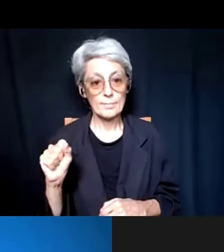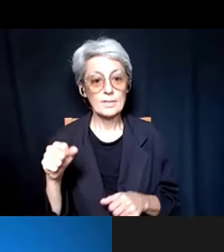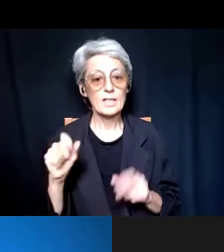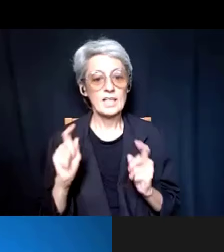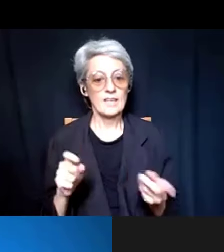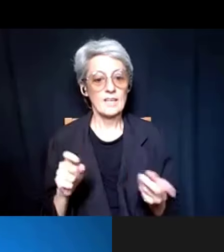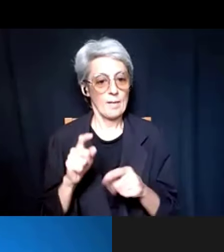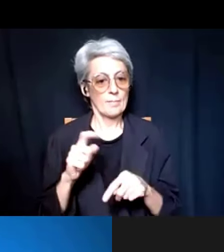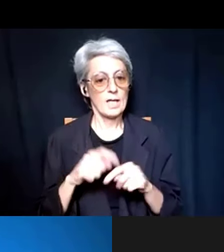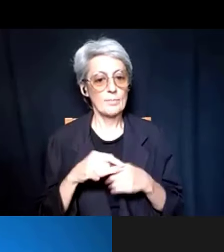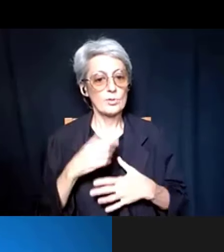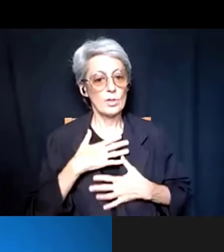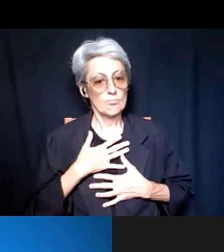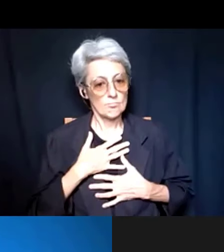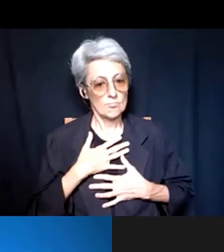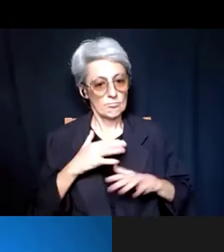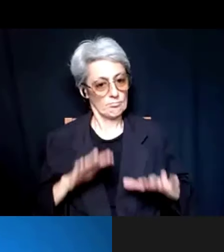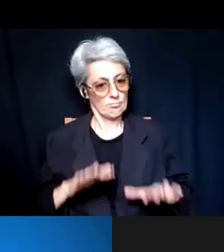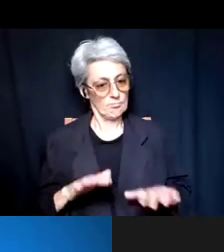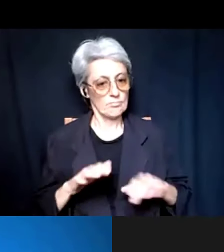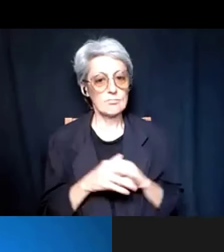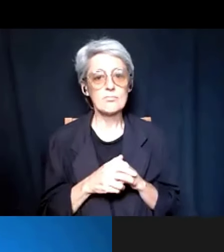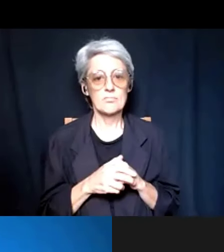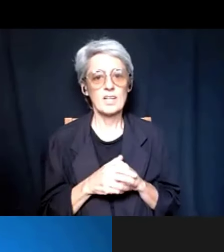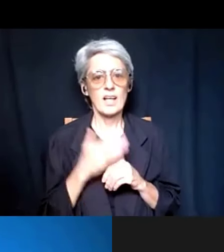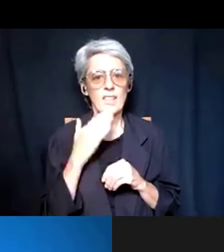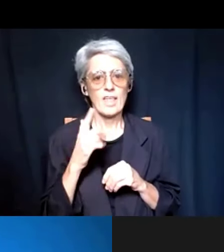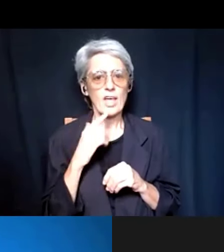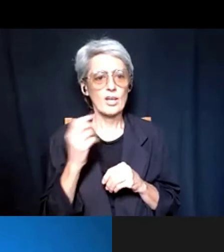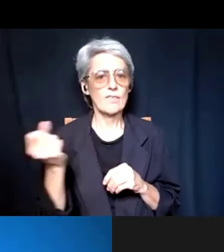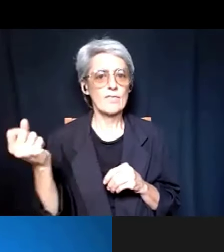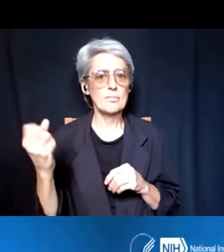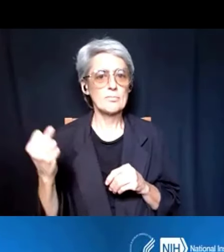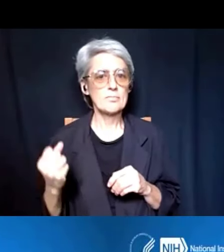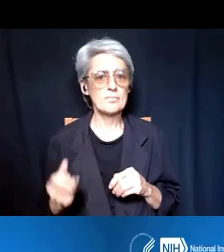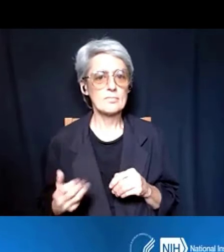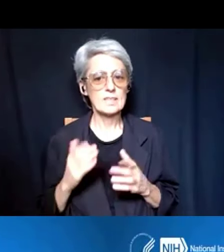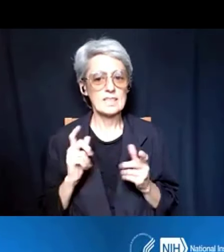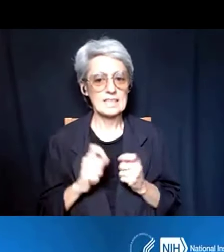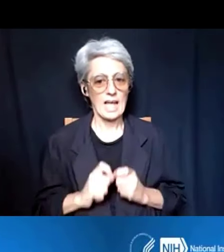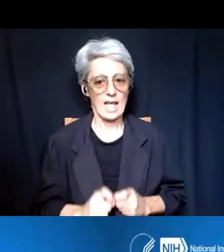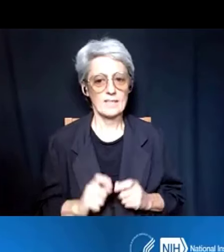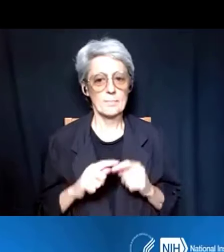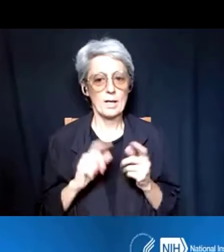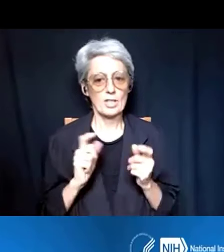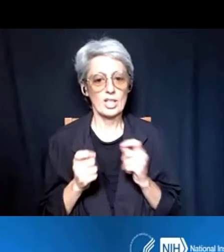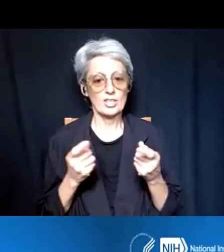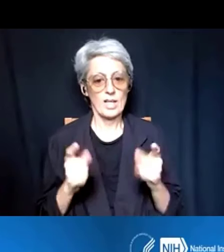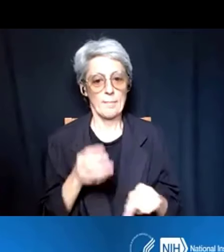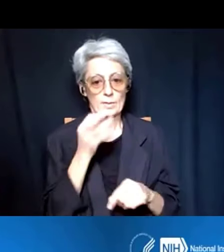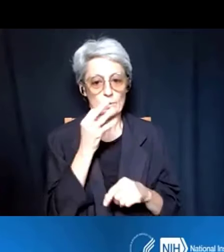for presenting a wealth of details about the upcoming changes. And we will now move to the Q and A session